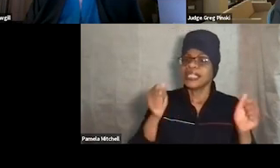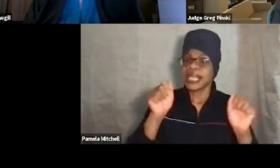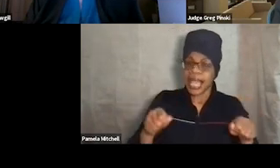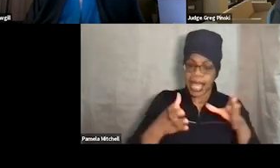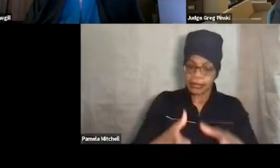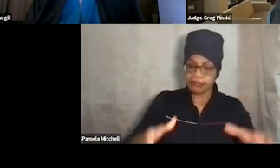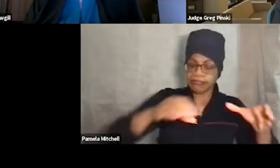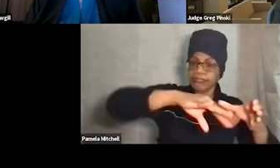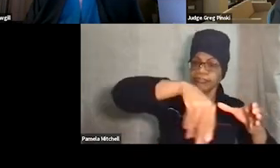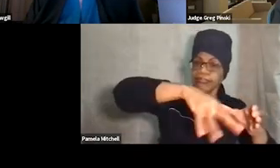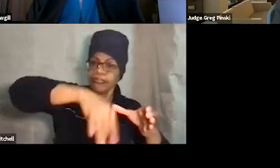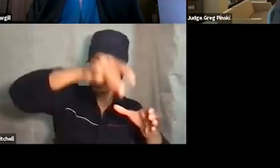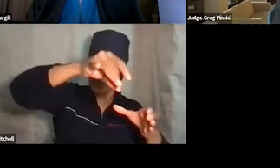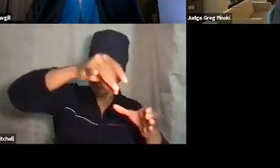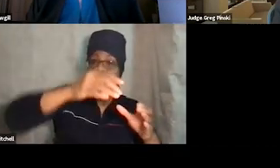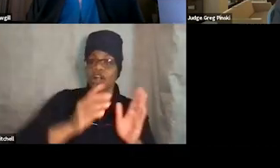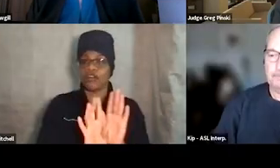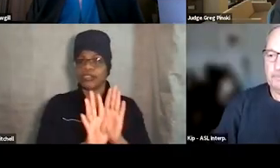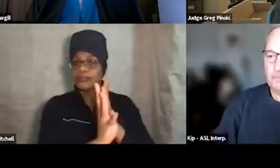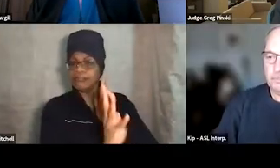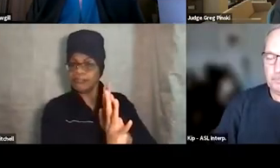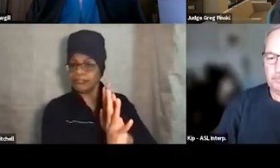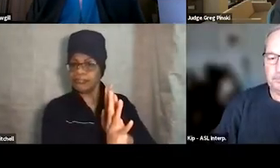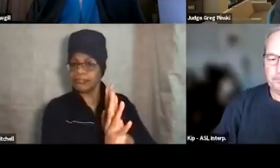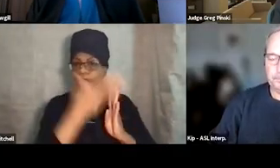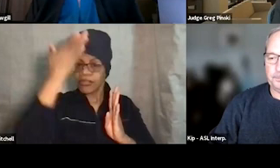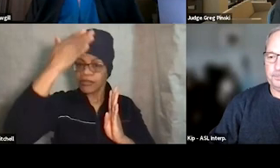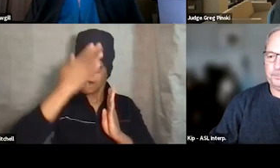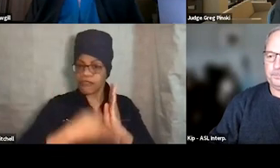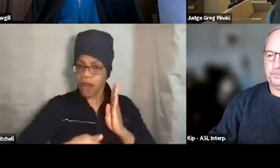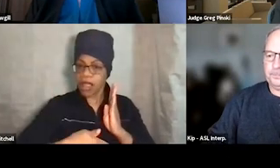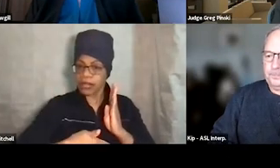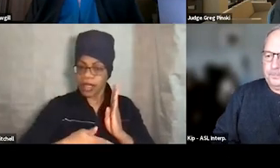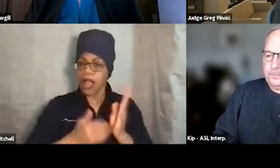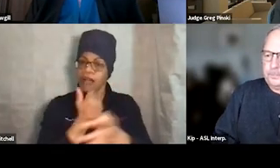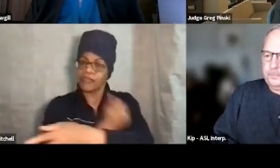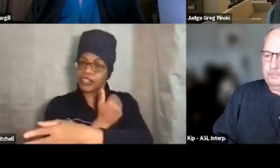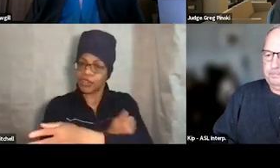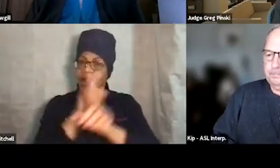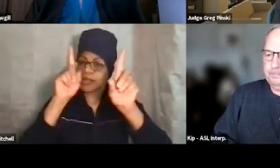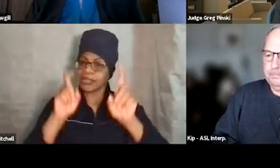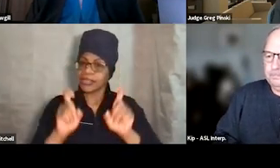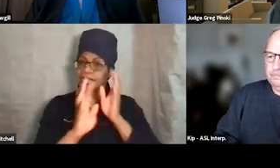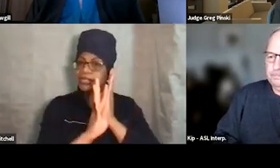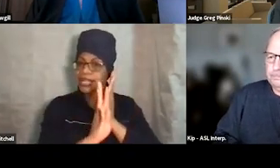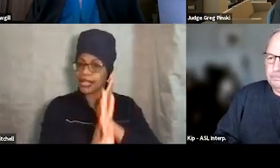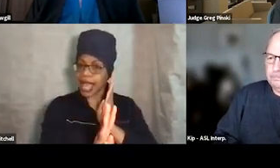go to the head of the drug testing line. That's a time thing. It could be, they don't have to come down to court, they can report virtually one time.